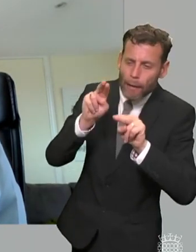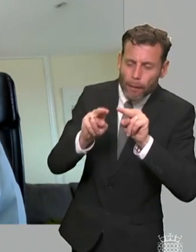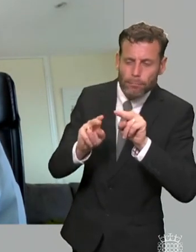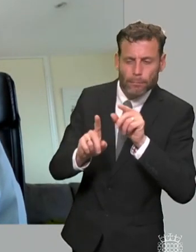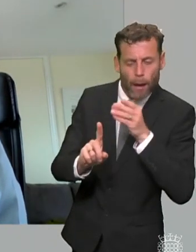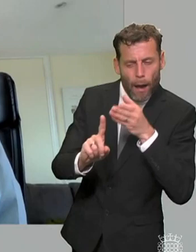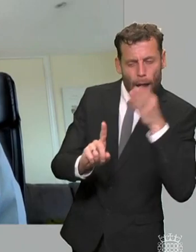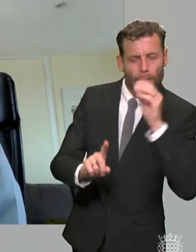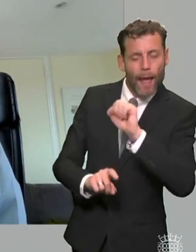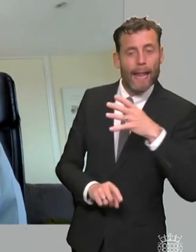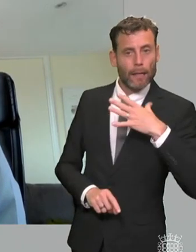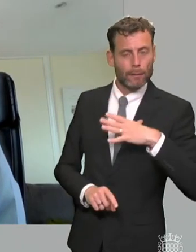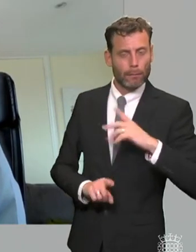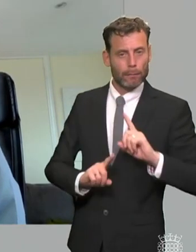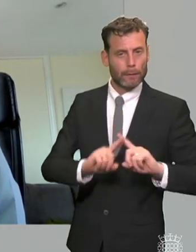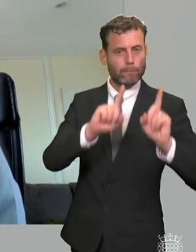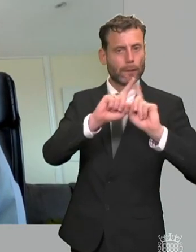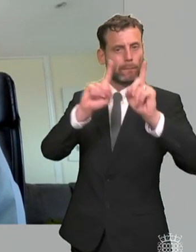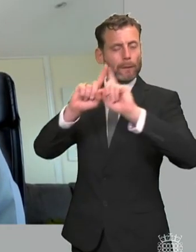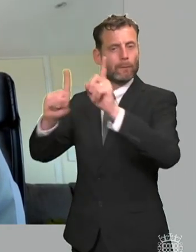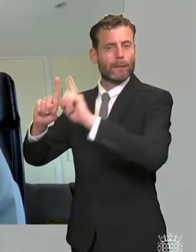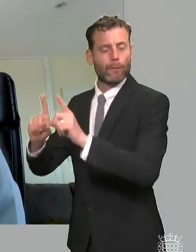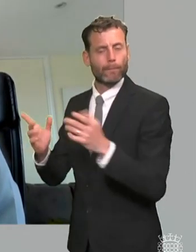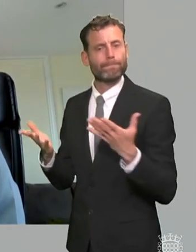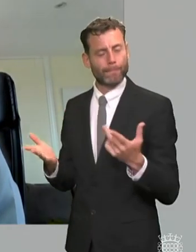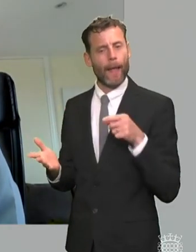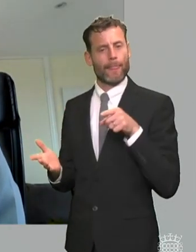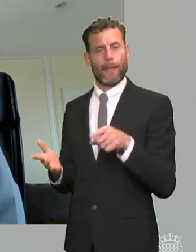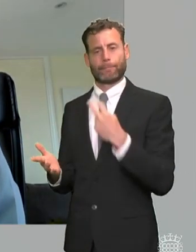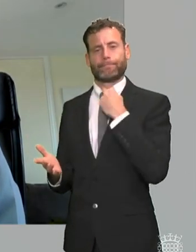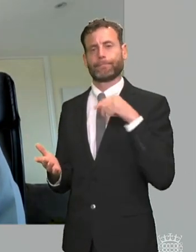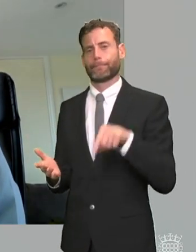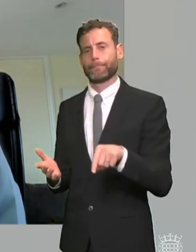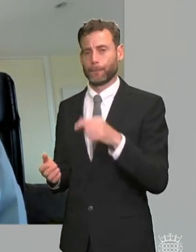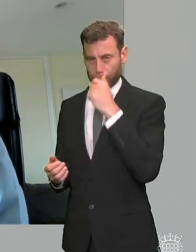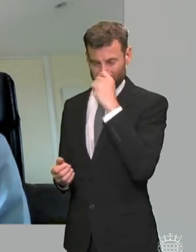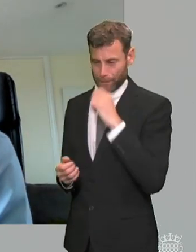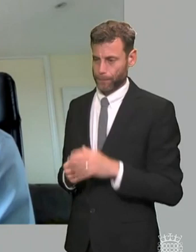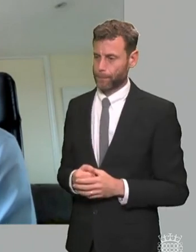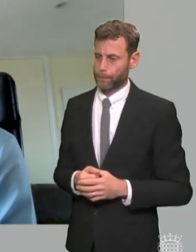moment it's it it is overwhelmingly poor and i think that the key thing that that for me that